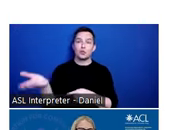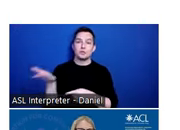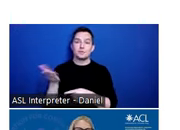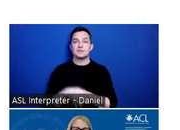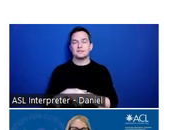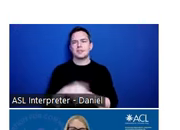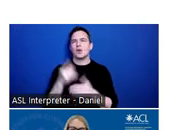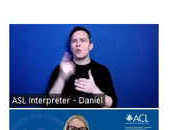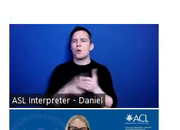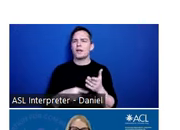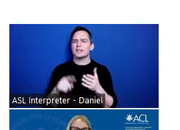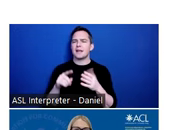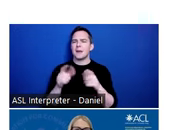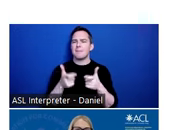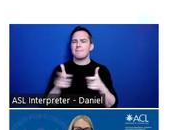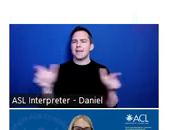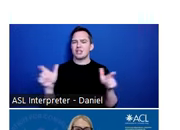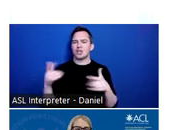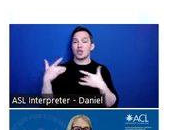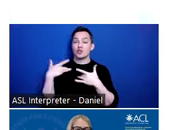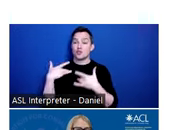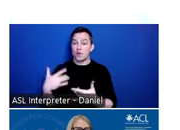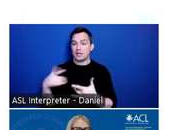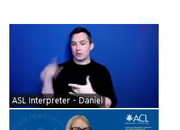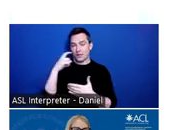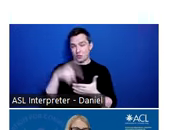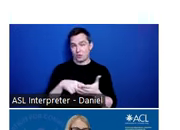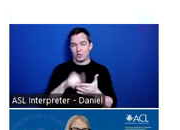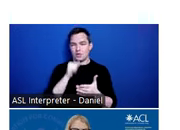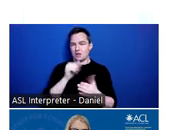What is a major trend you are seeing in terms of unmet needs for individuals with